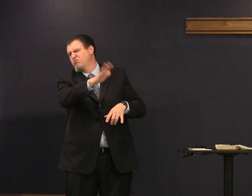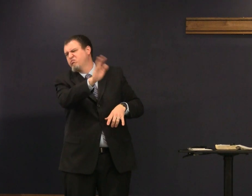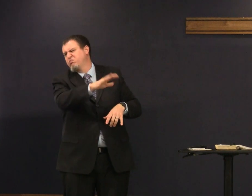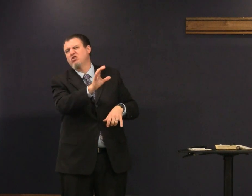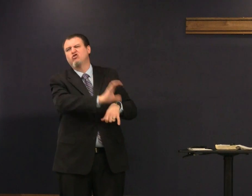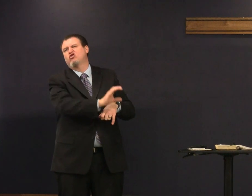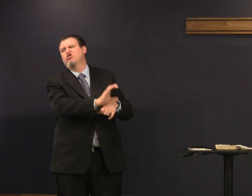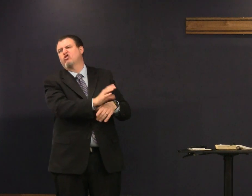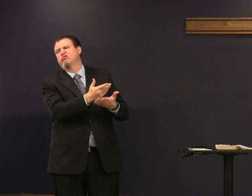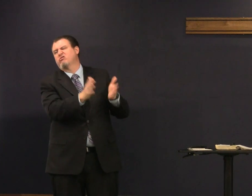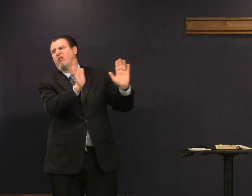I'll go to church later